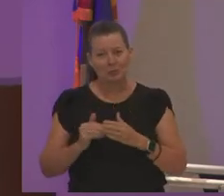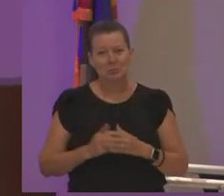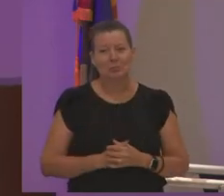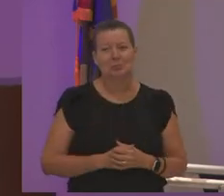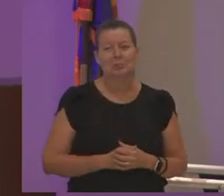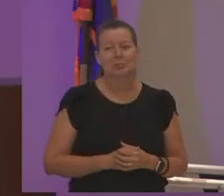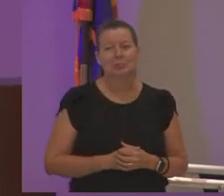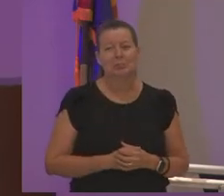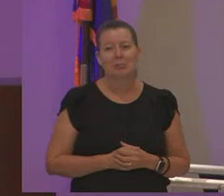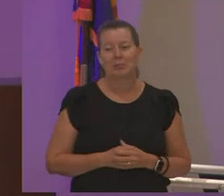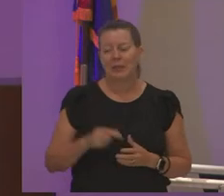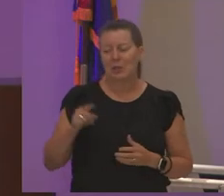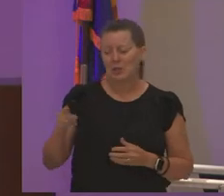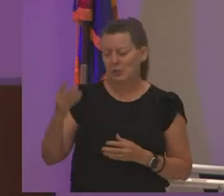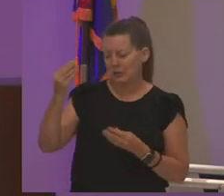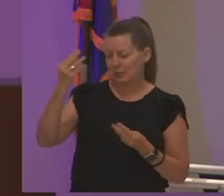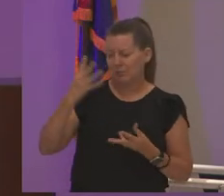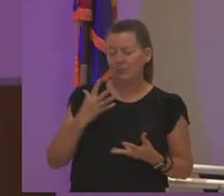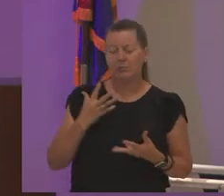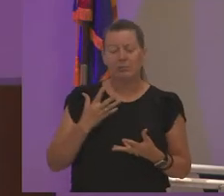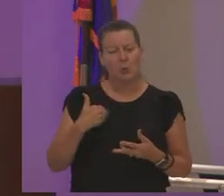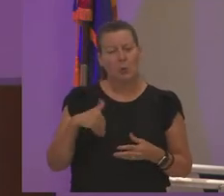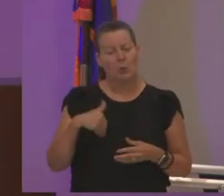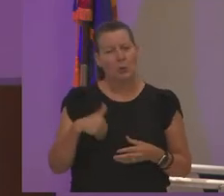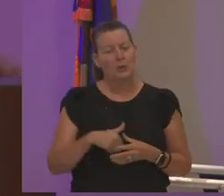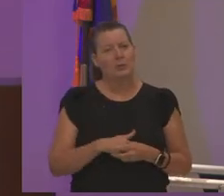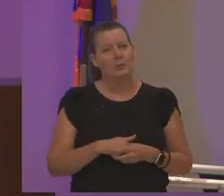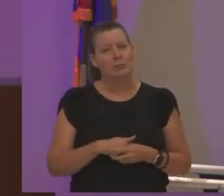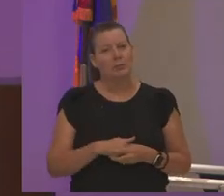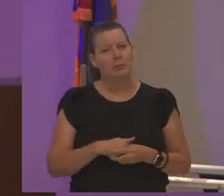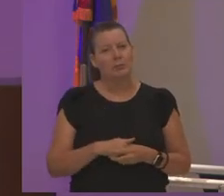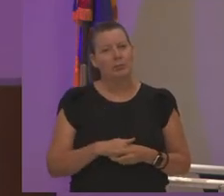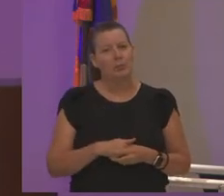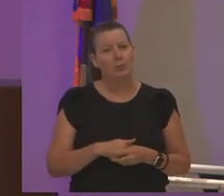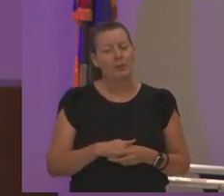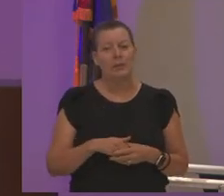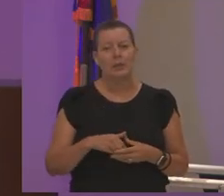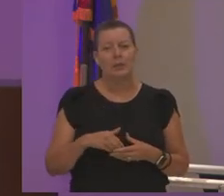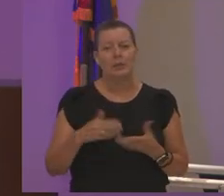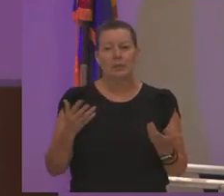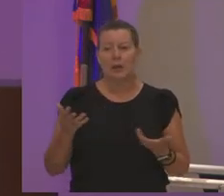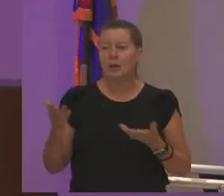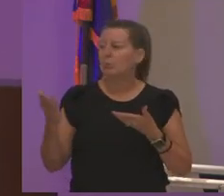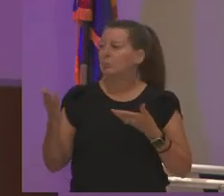and what she said to me was profound she said you know she said i bring leaders here we look